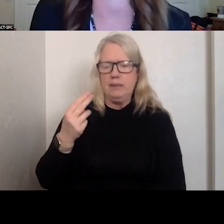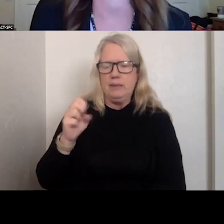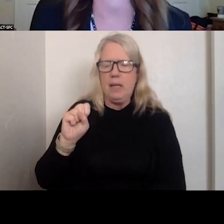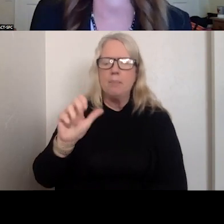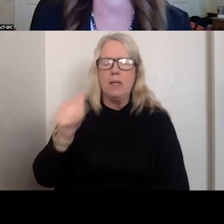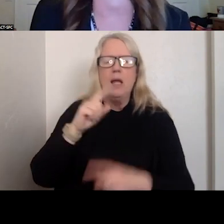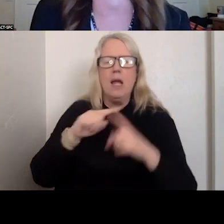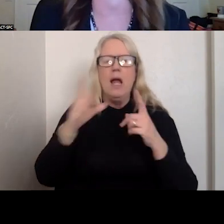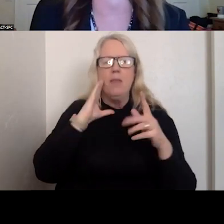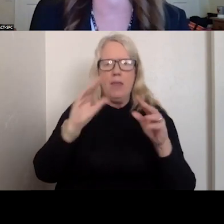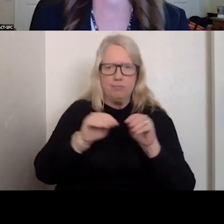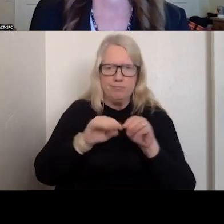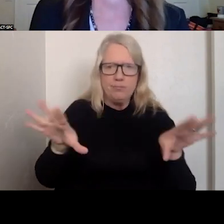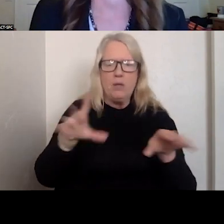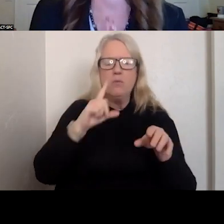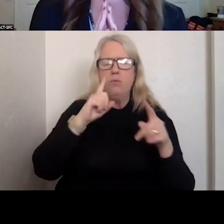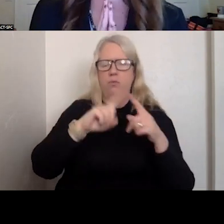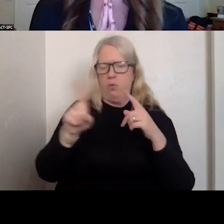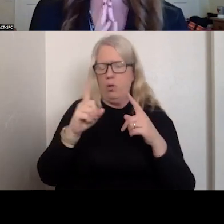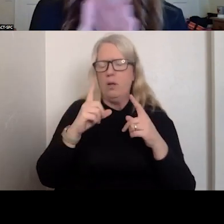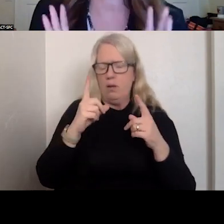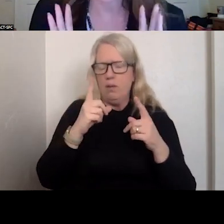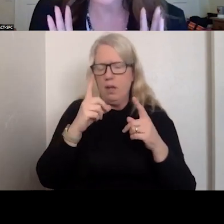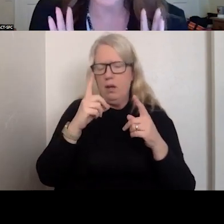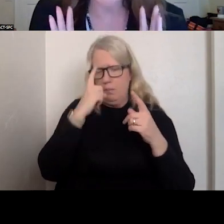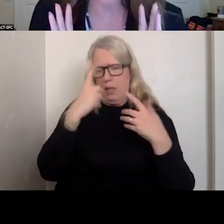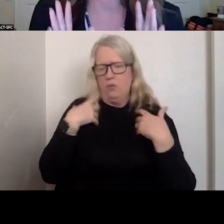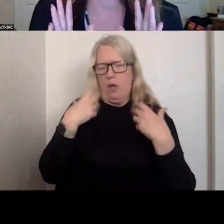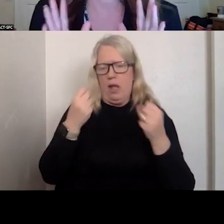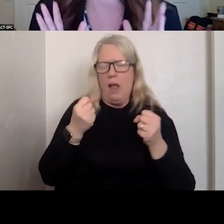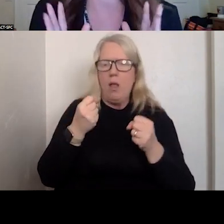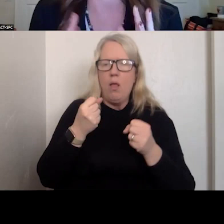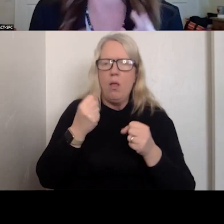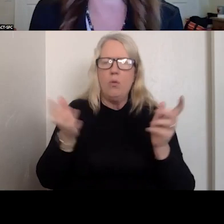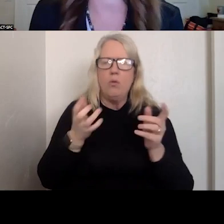HEALTH CRISIS CARE. JUST FOR A MINUTE PLEASE IMAGINE